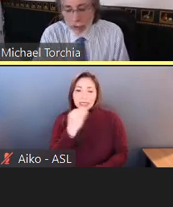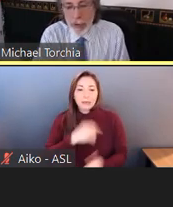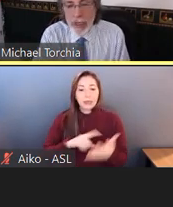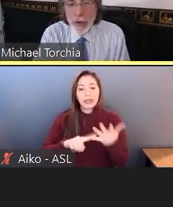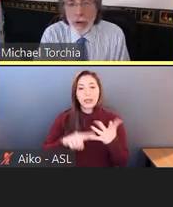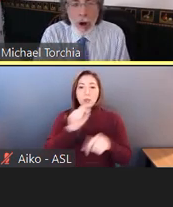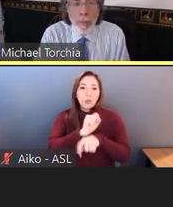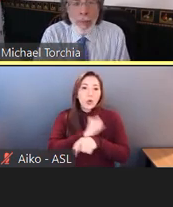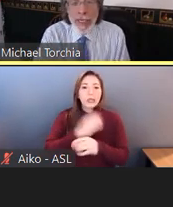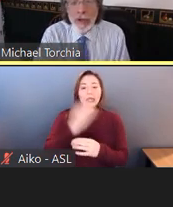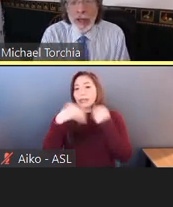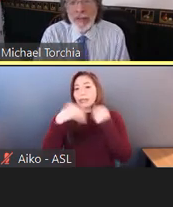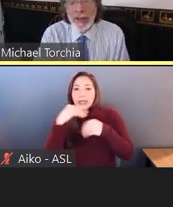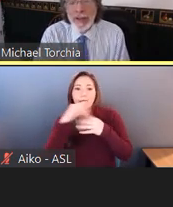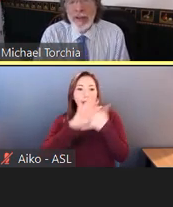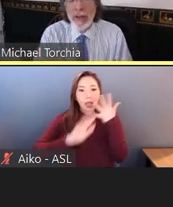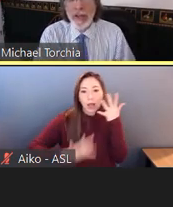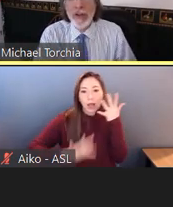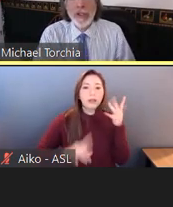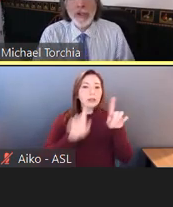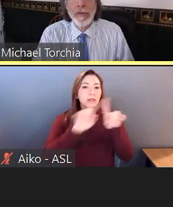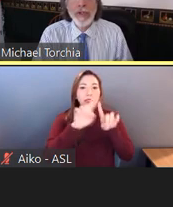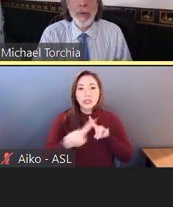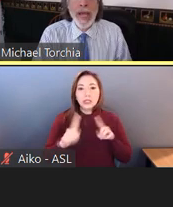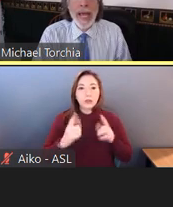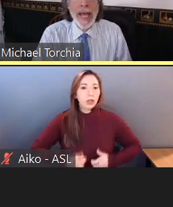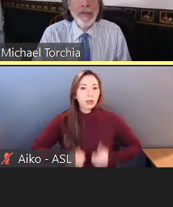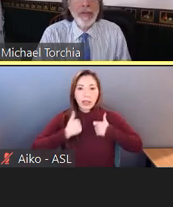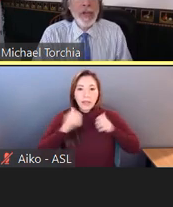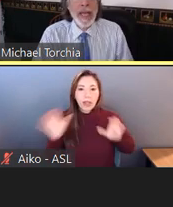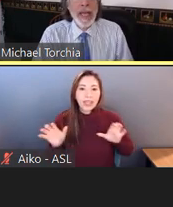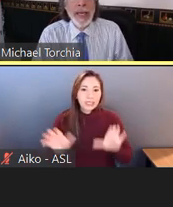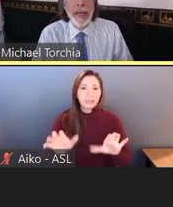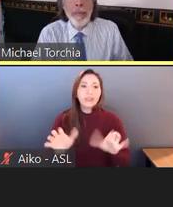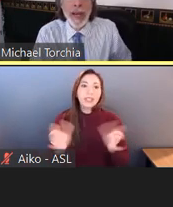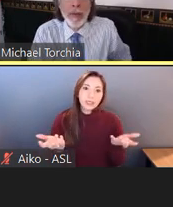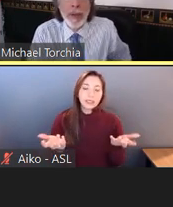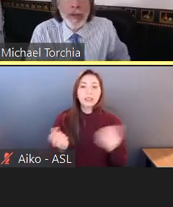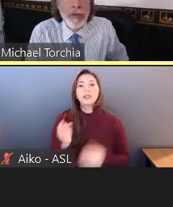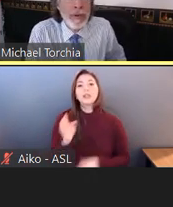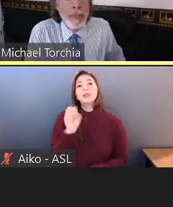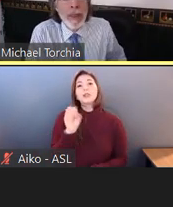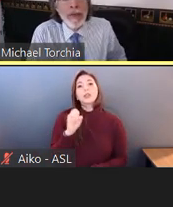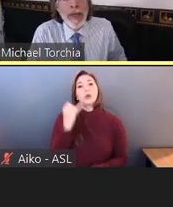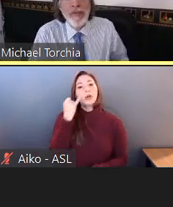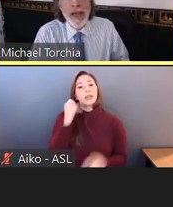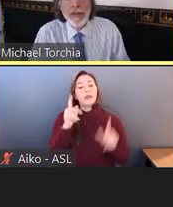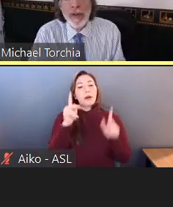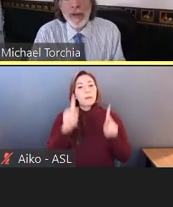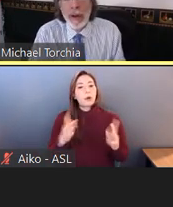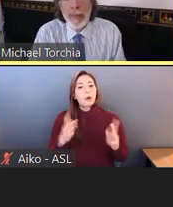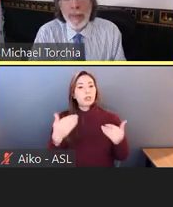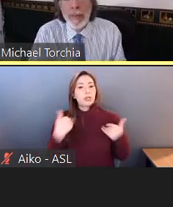So these are all major life activities. So if someone has an impairment that affects a major life